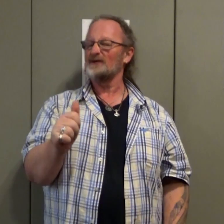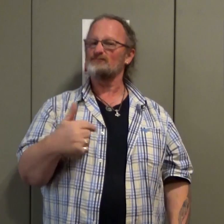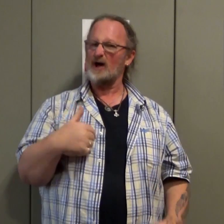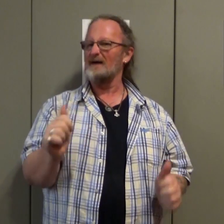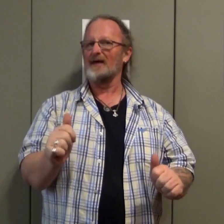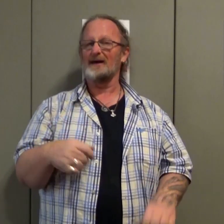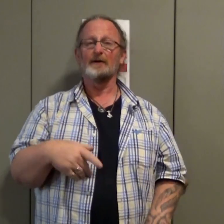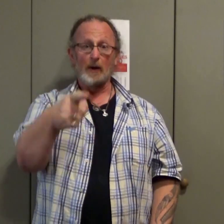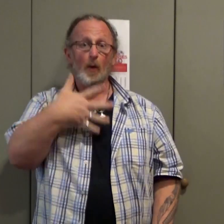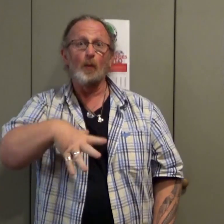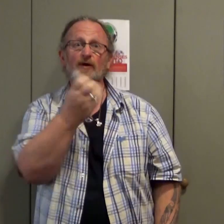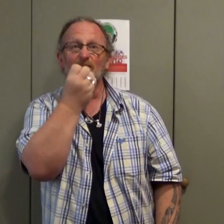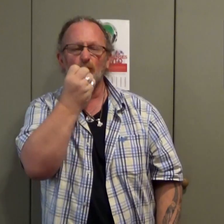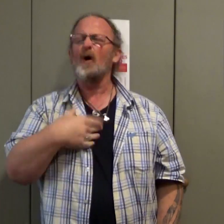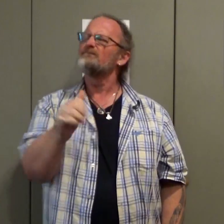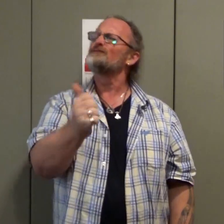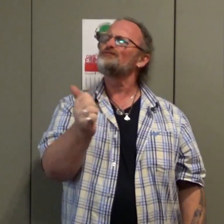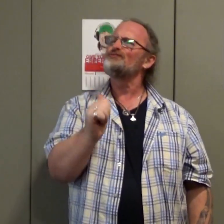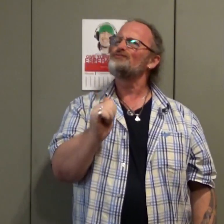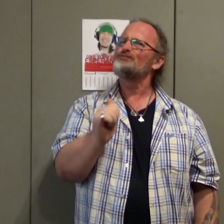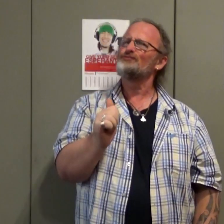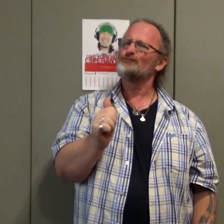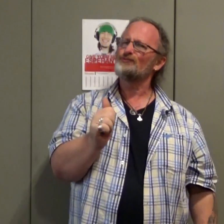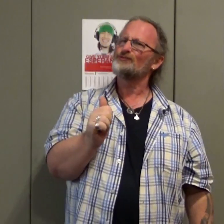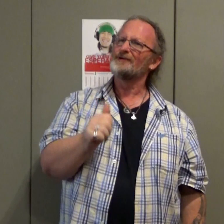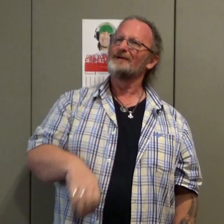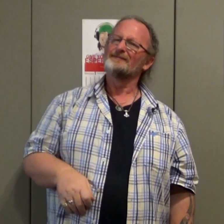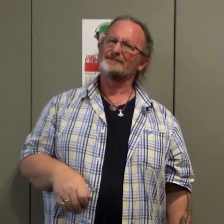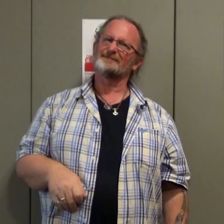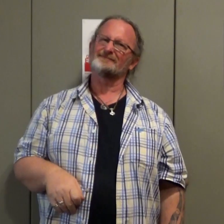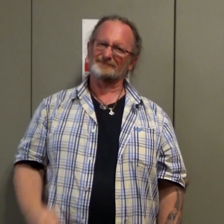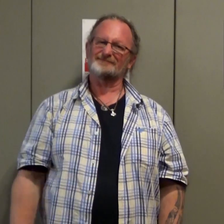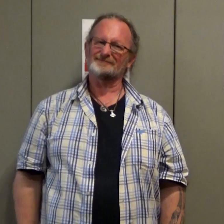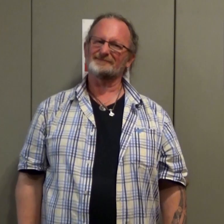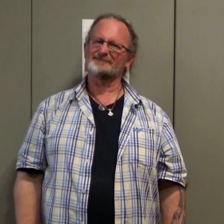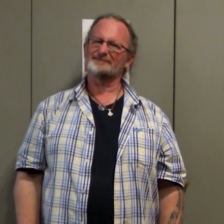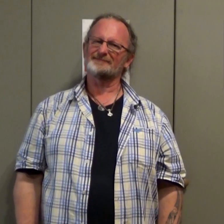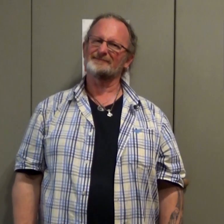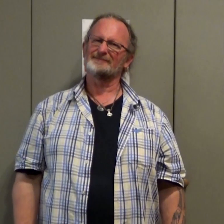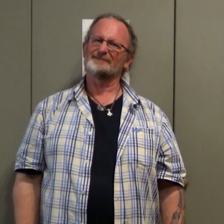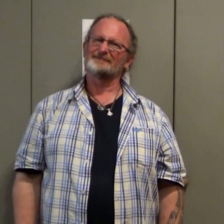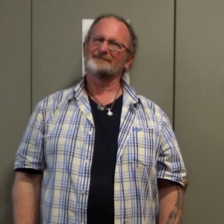or, "I've already done this in the past" for example, "Have you eaten"? and you can respond, "finished"